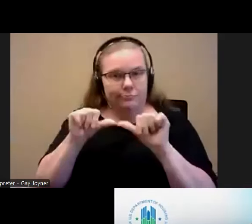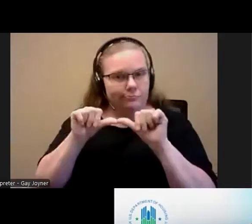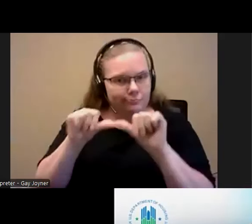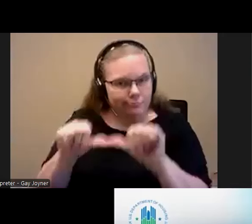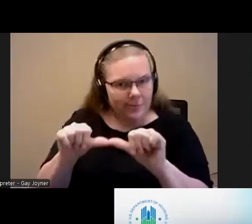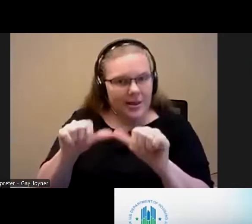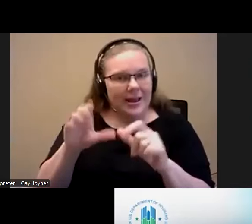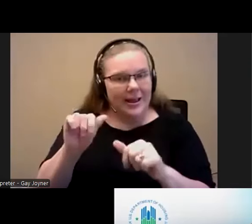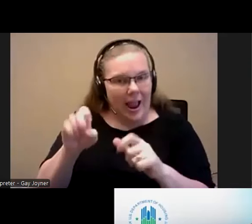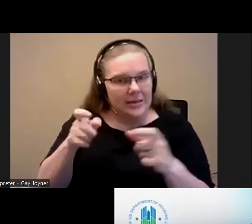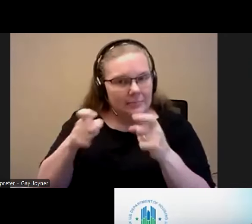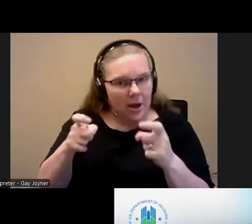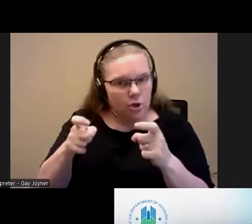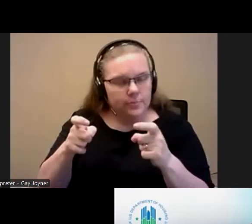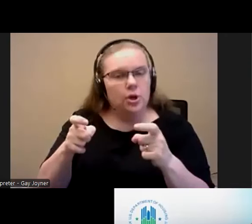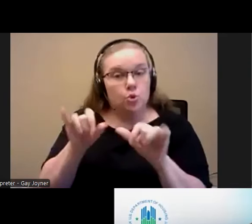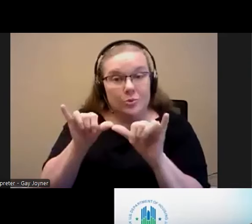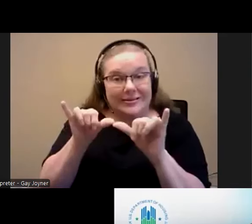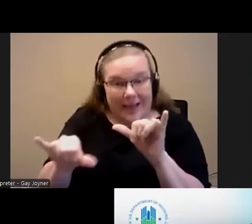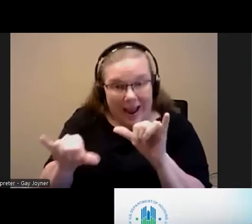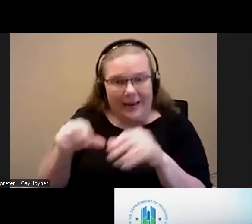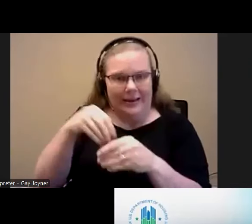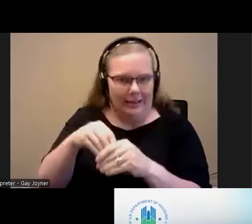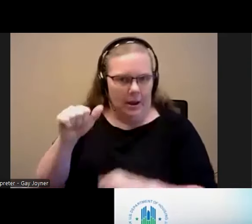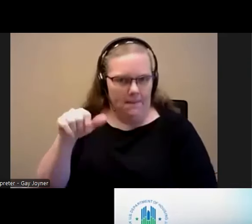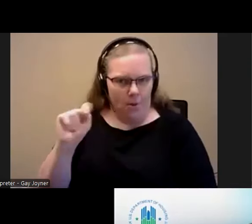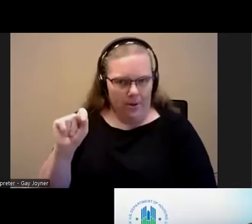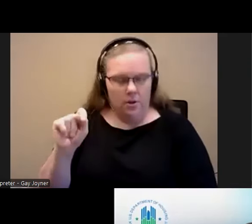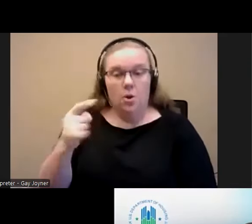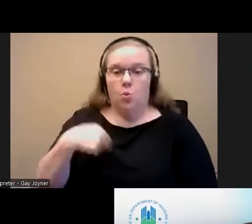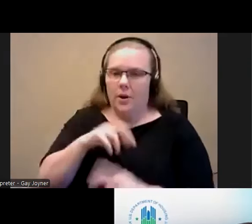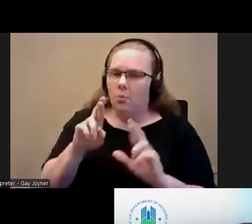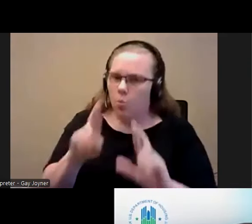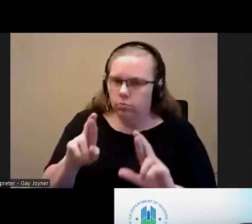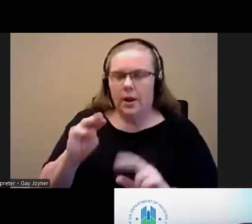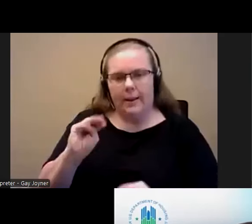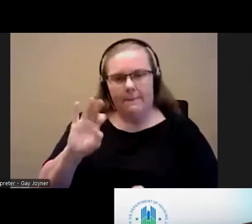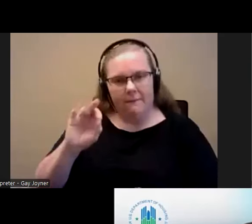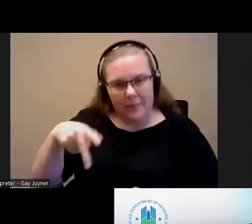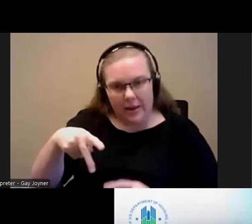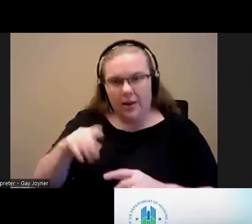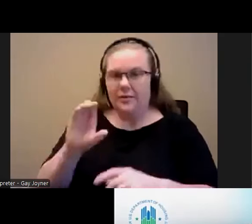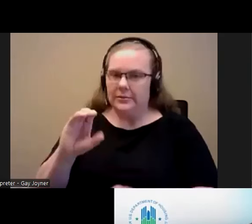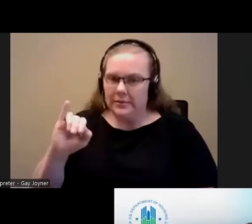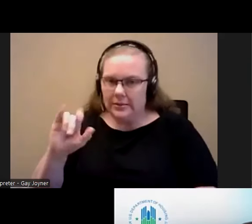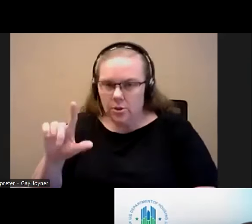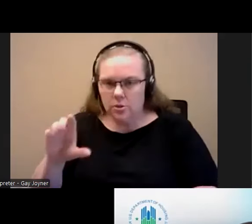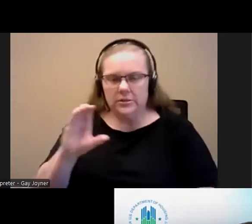is actually role we're helping with more and if Sanders for an event living or COC is and